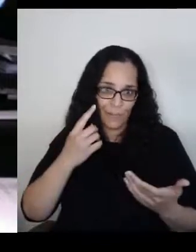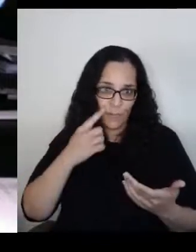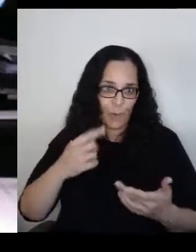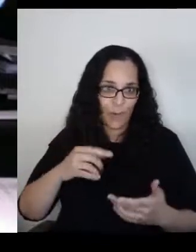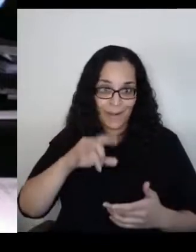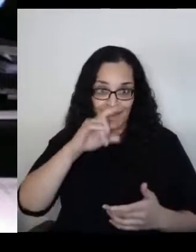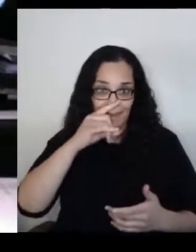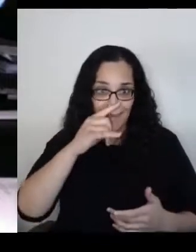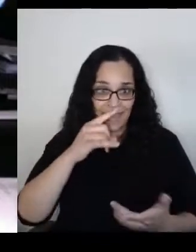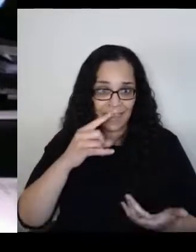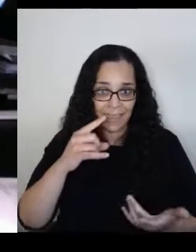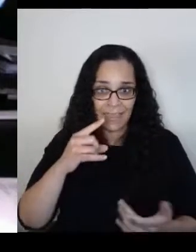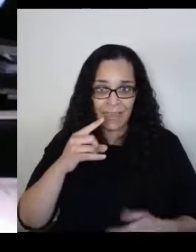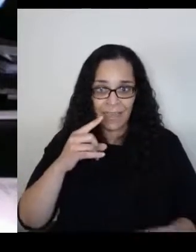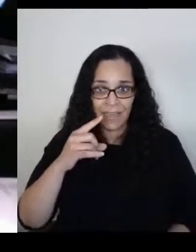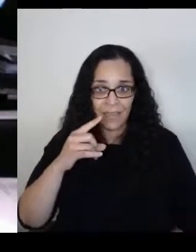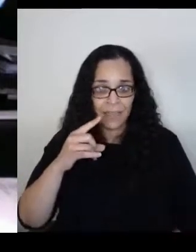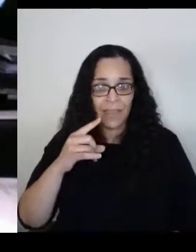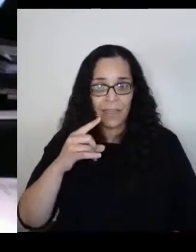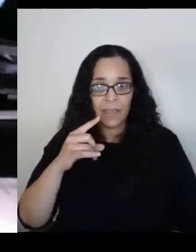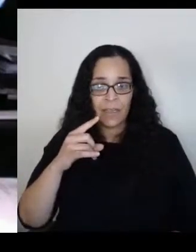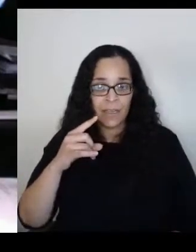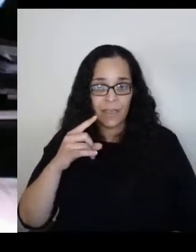that goes to school is to suddenly find